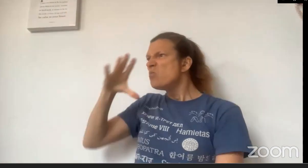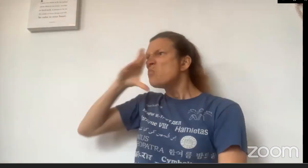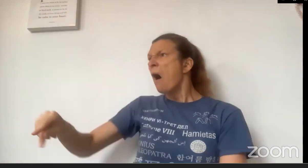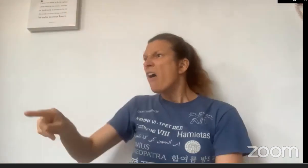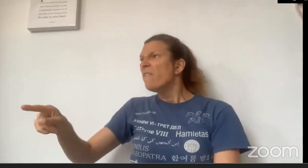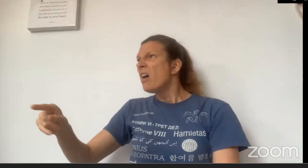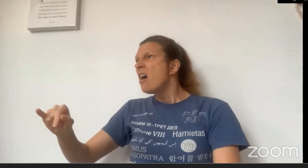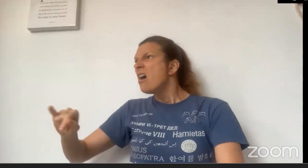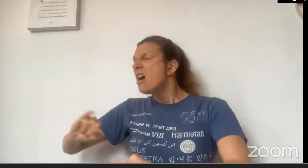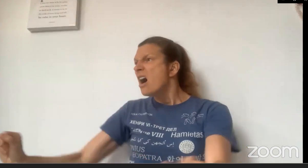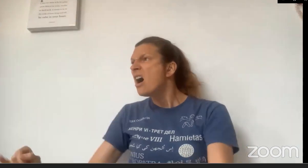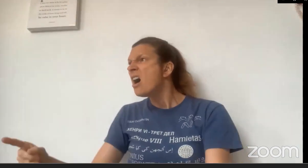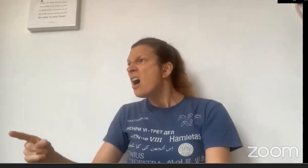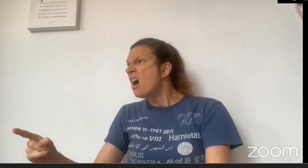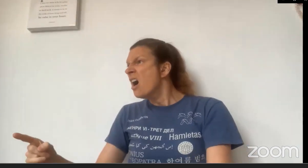And she pulled the hat off to reveal